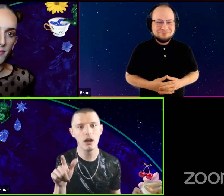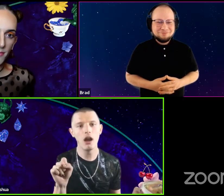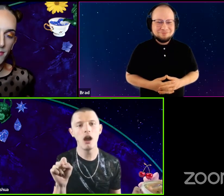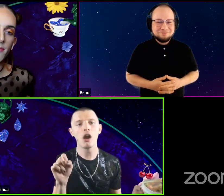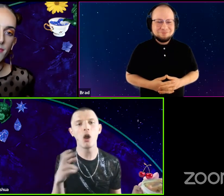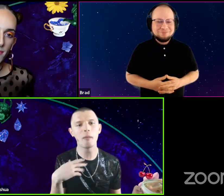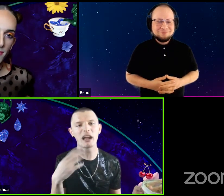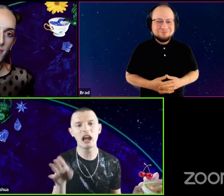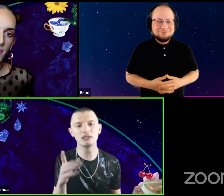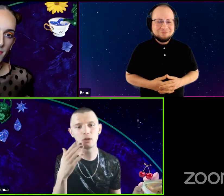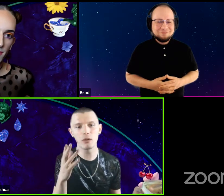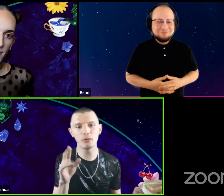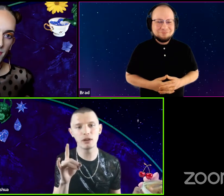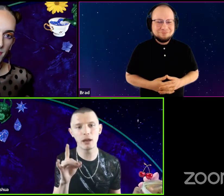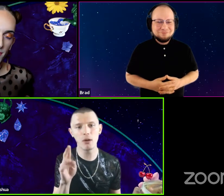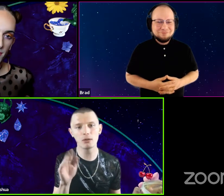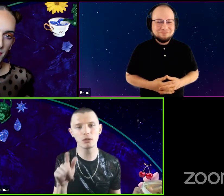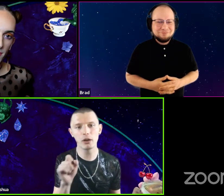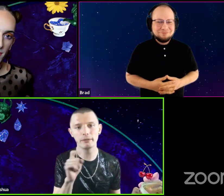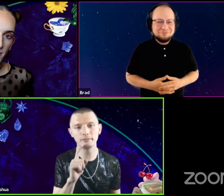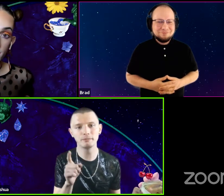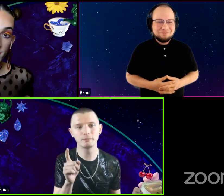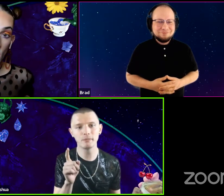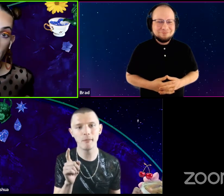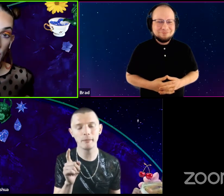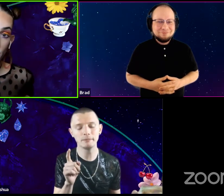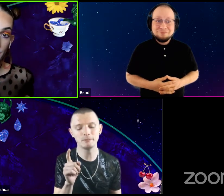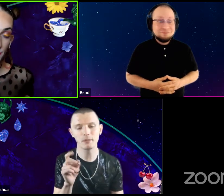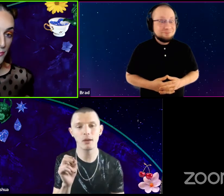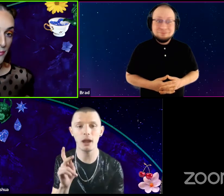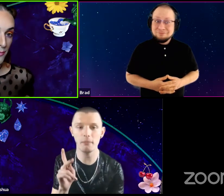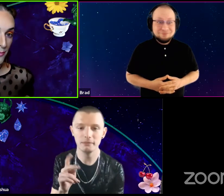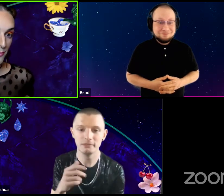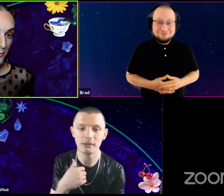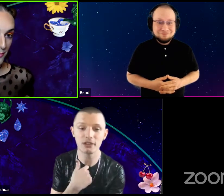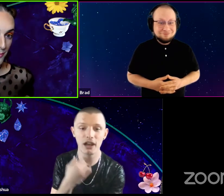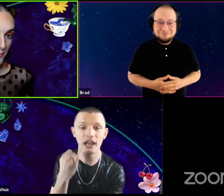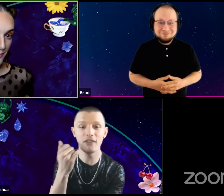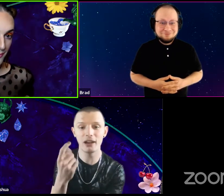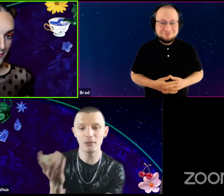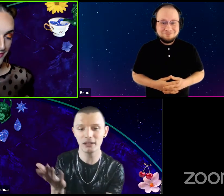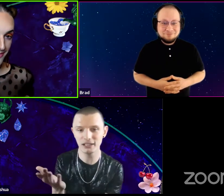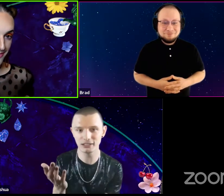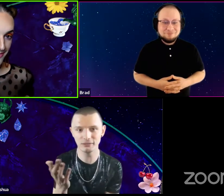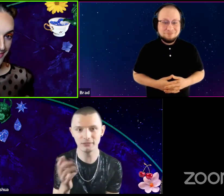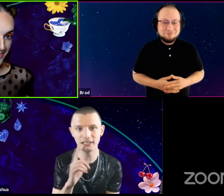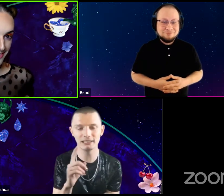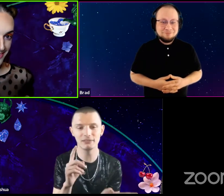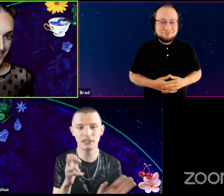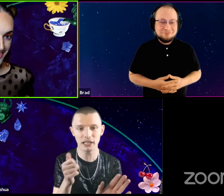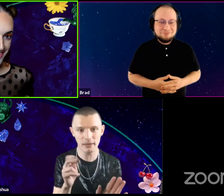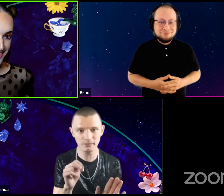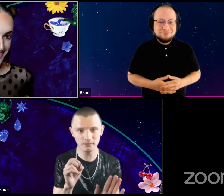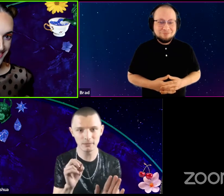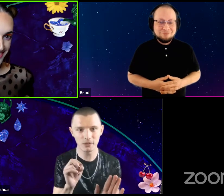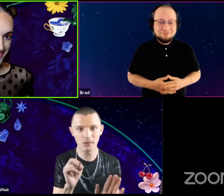Oh my God. Do you know what Boudin Balls are? No, I don't. Okay. I'm sorry if anyone here is a vegan.